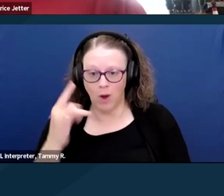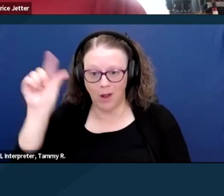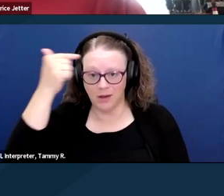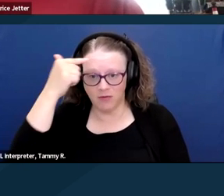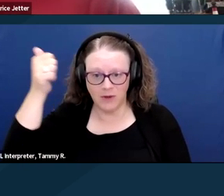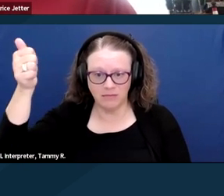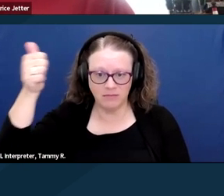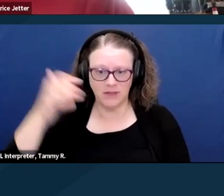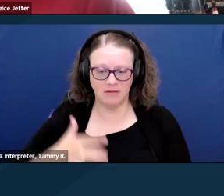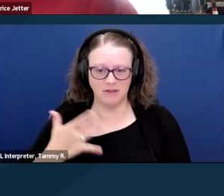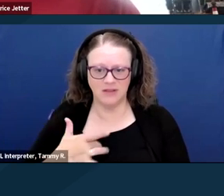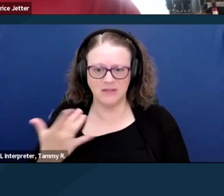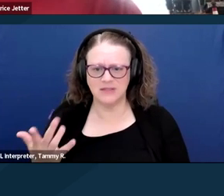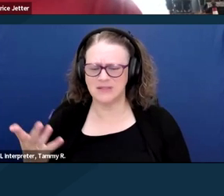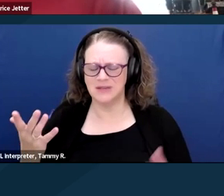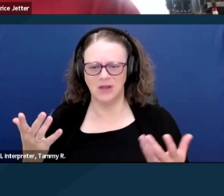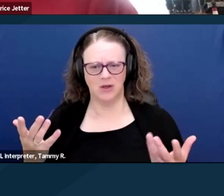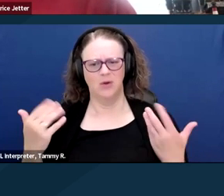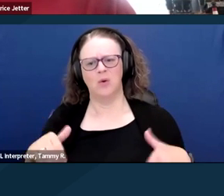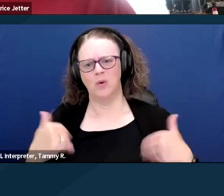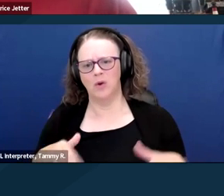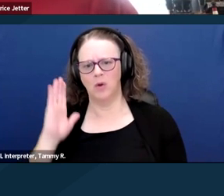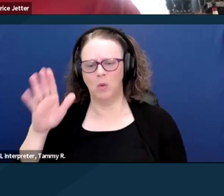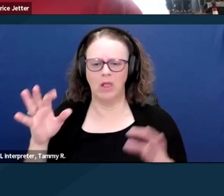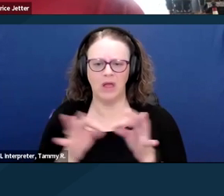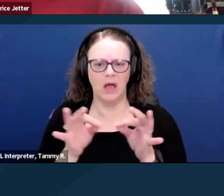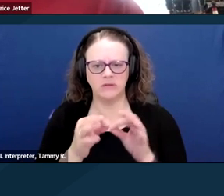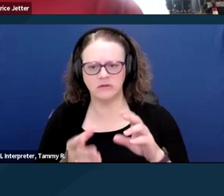in Congress that it's going to cost additional money